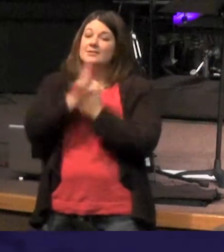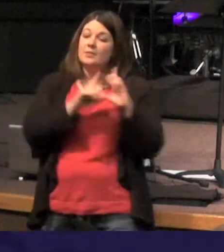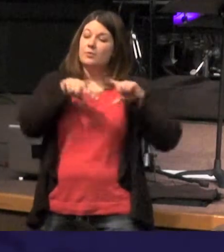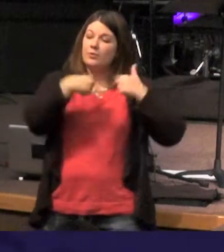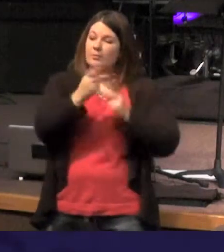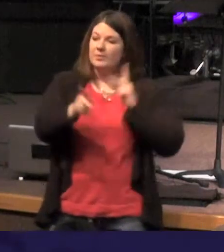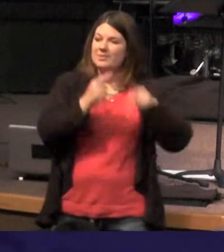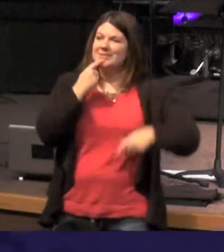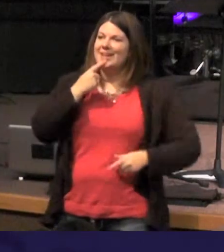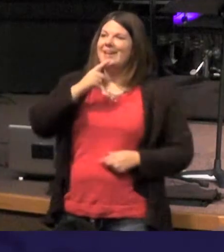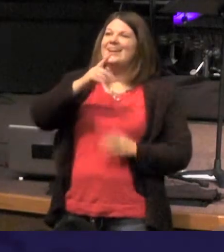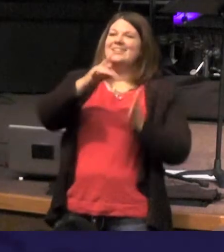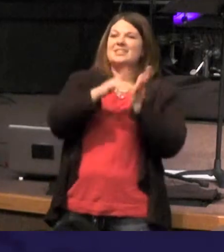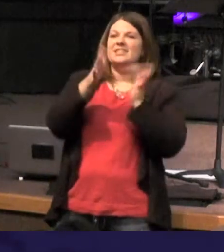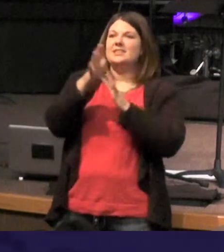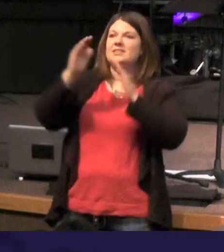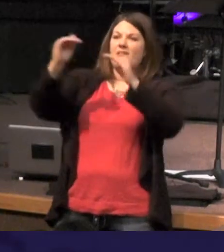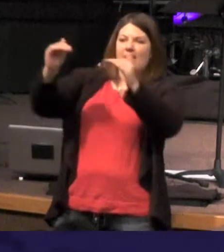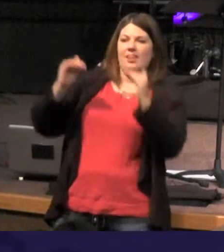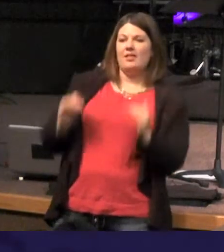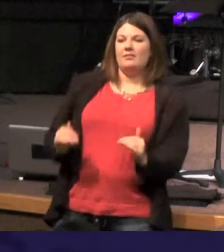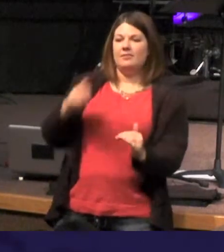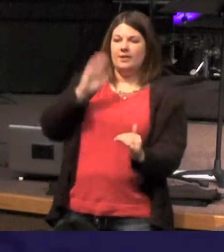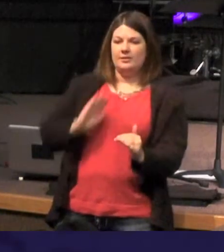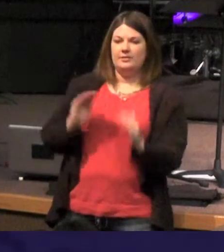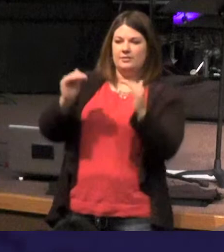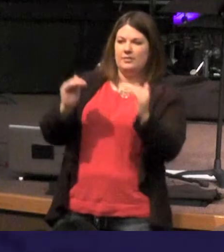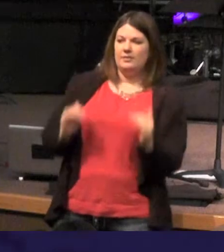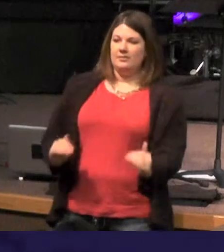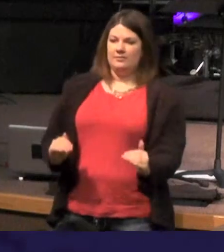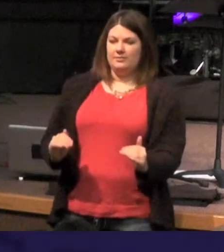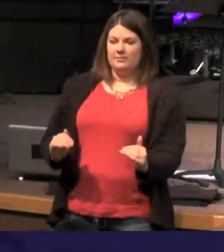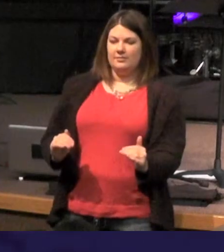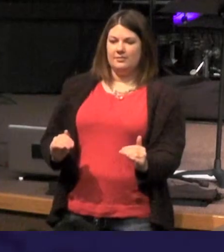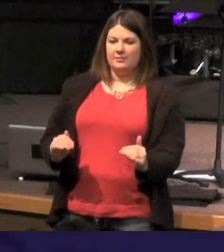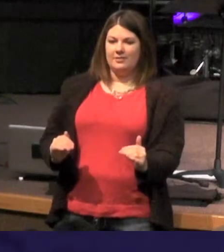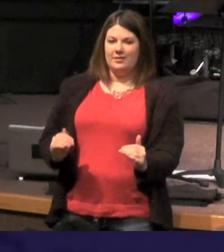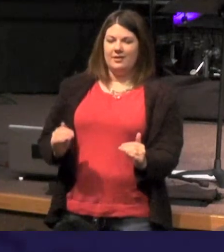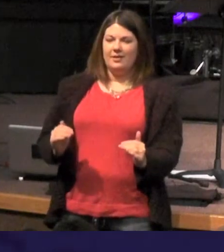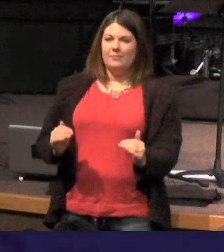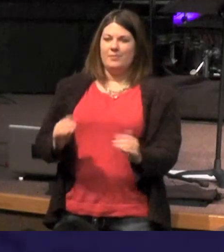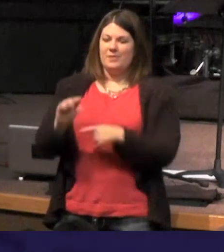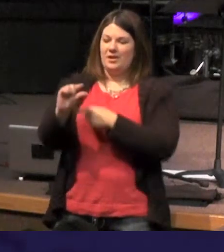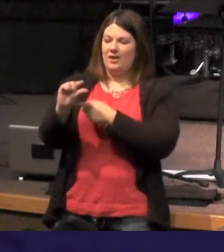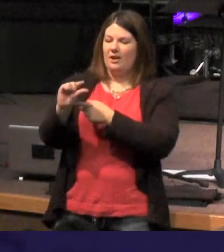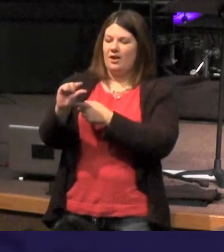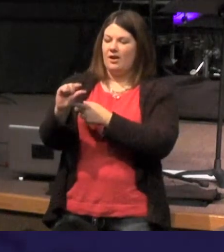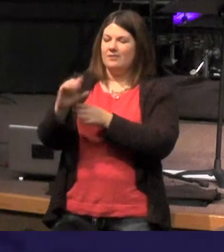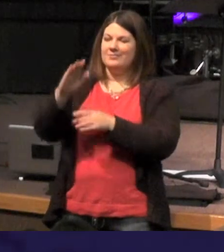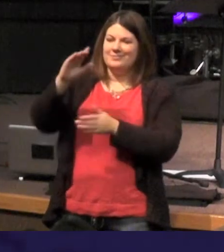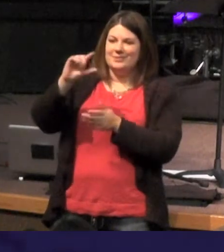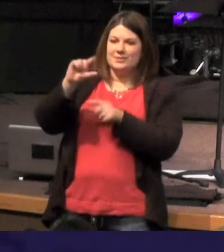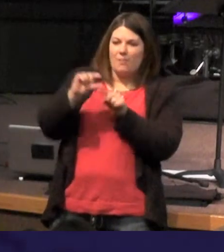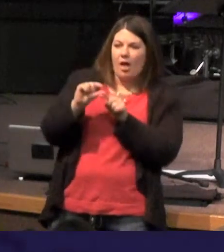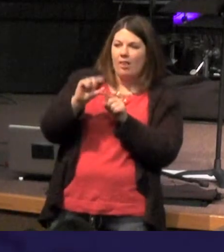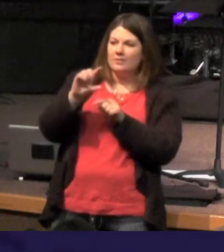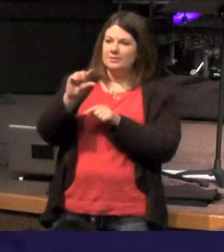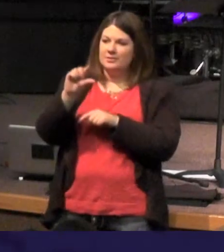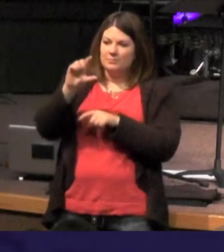the Jesus was a lesser God I wanna stop and say that that a small G God less less than God